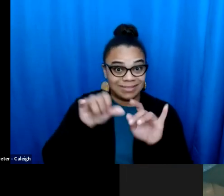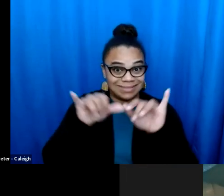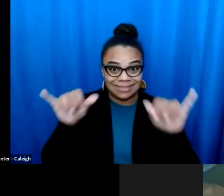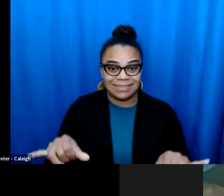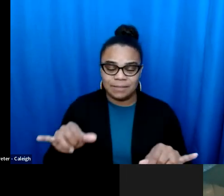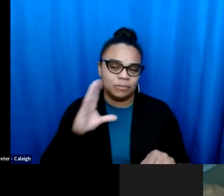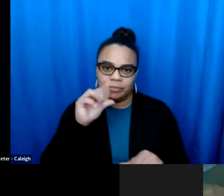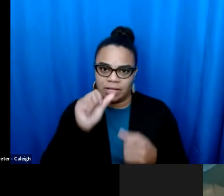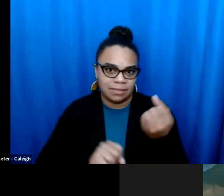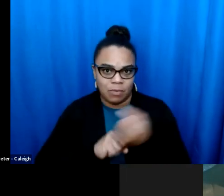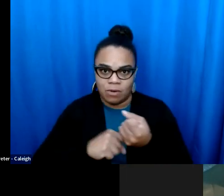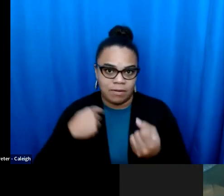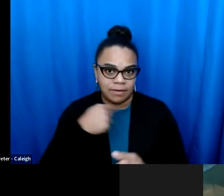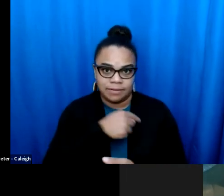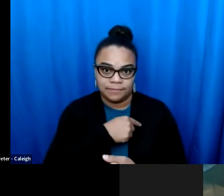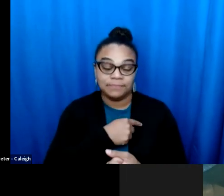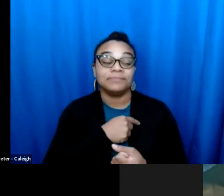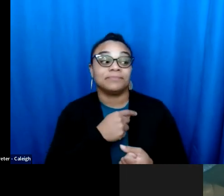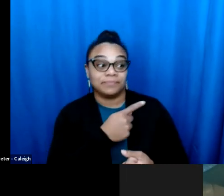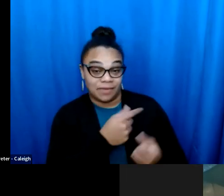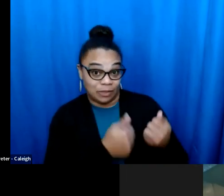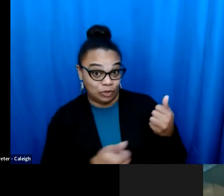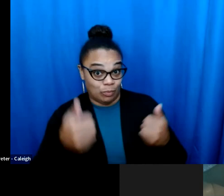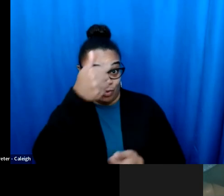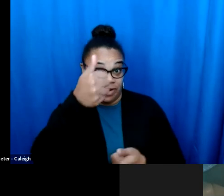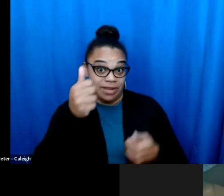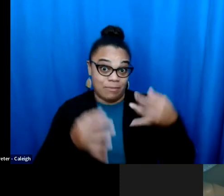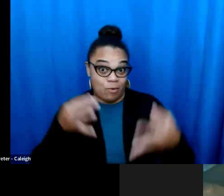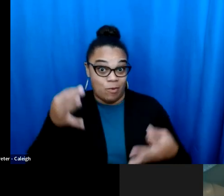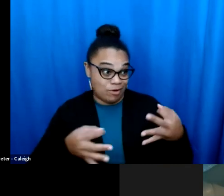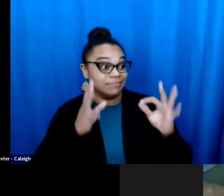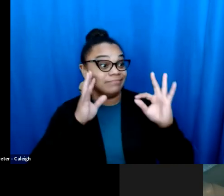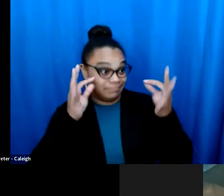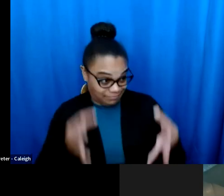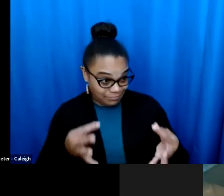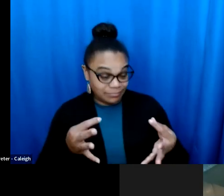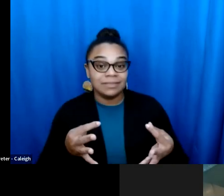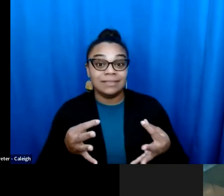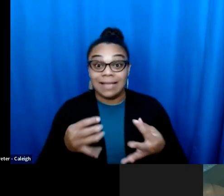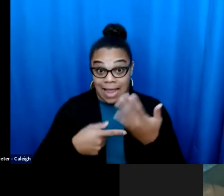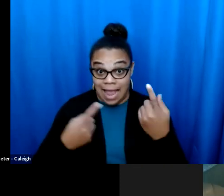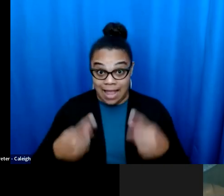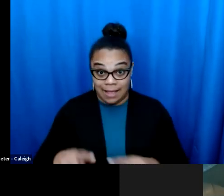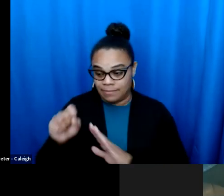that because it's the right thing to do, but also because we knew that the federal system was not [broken We had worked to have the canvas cool, 2019 that the State Constitution a right to act, a right to a We get that both because it's the right thing to do, but also because we knew that the Federal system was not in our and so when the Supreme Court, ruled as it